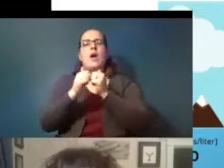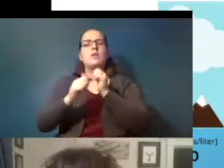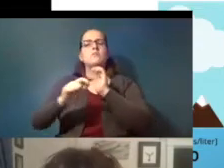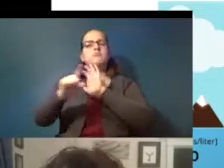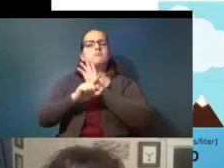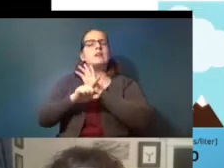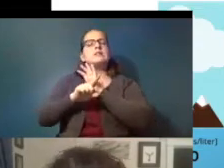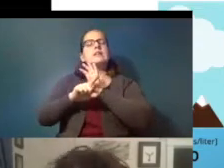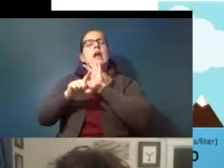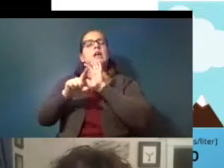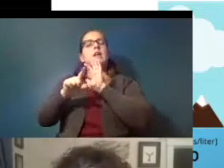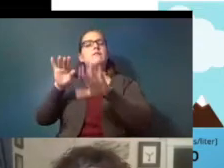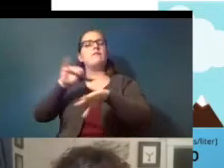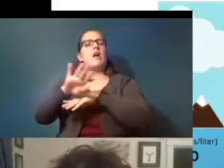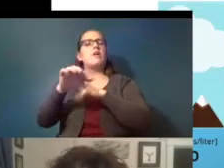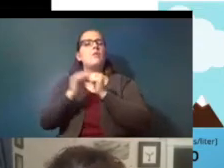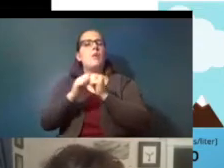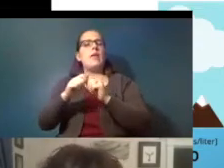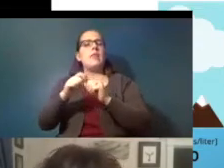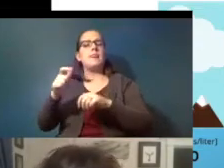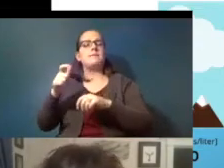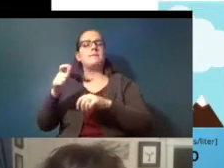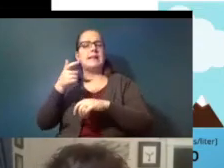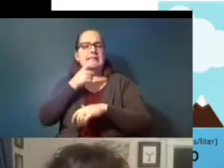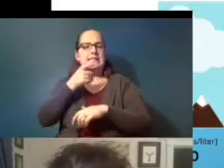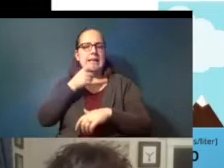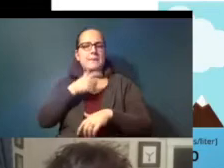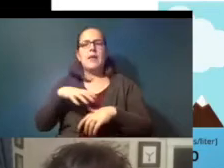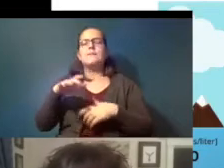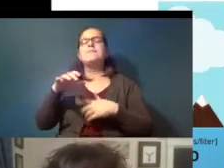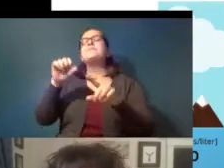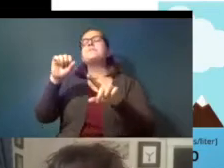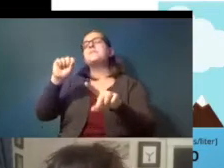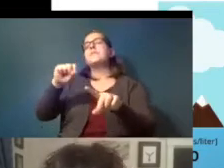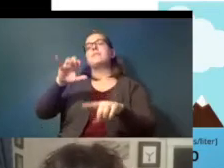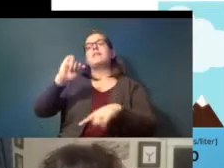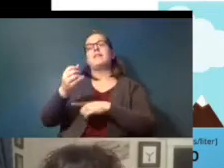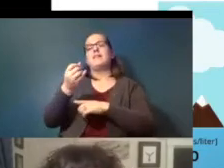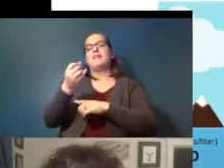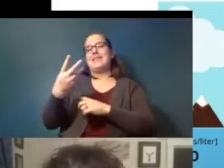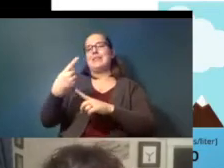do you know anything about that yeah yeah so that was a couple of months ago it came out